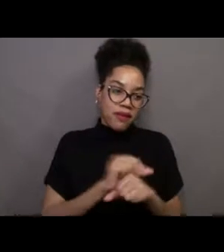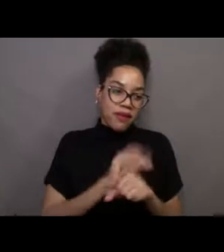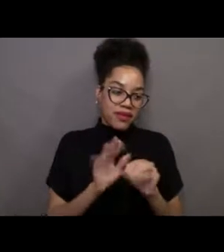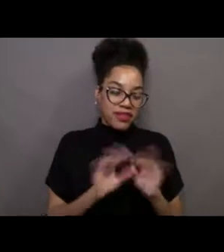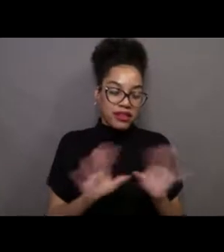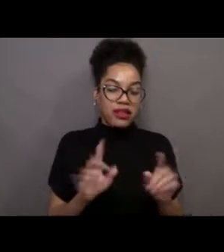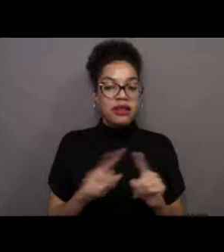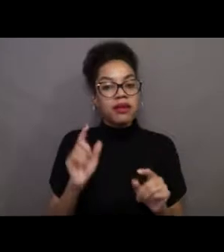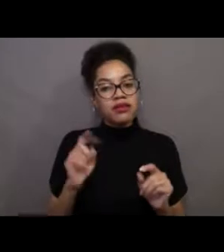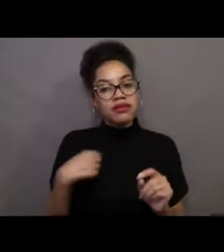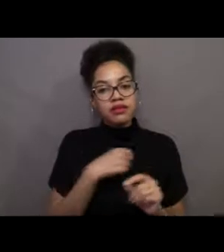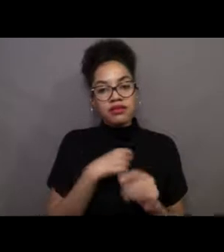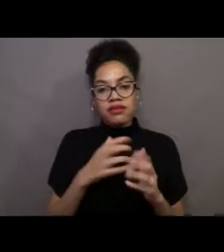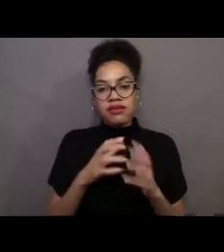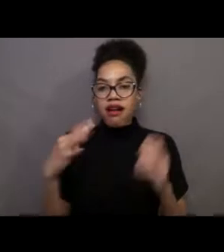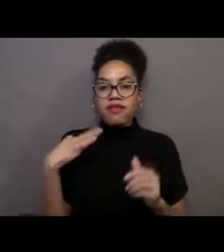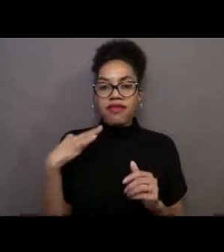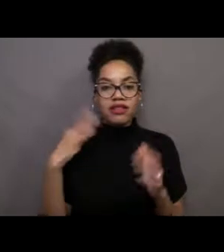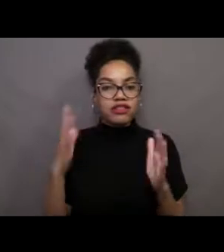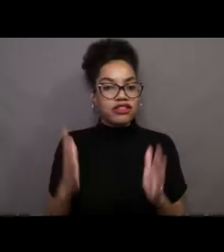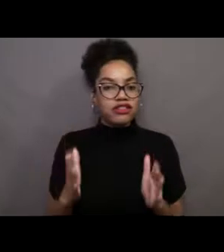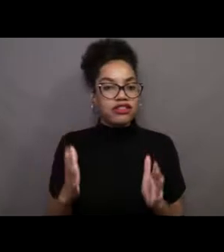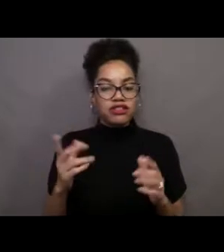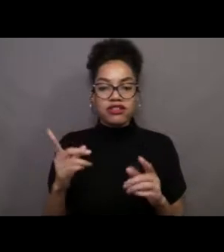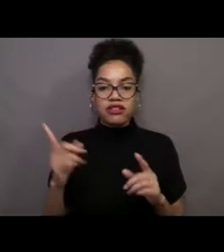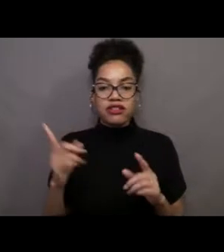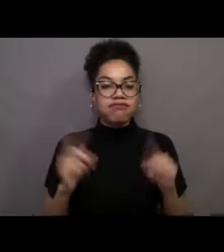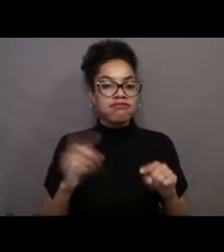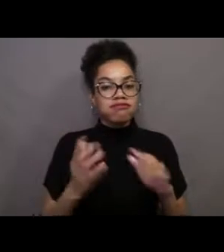who are the heart and absolute soul of the center.